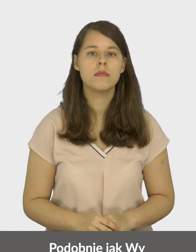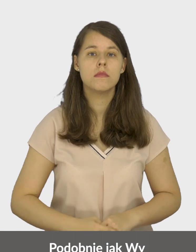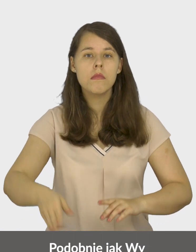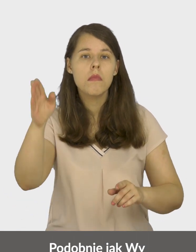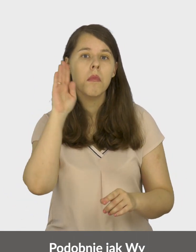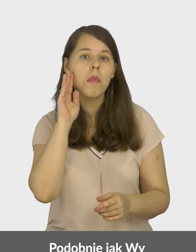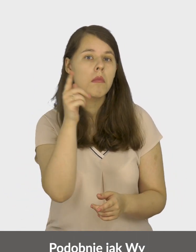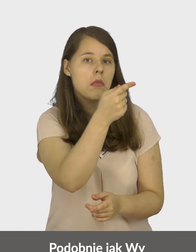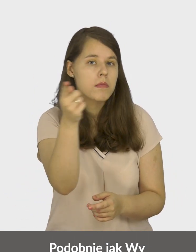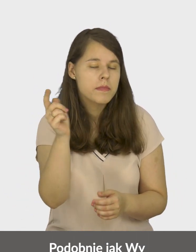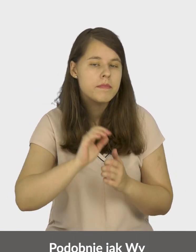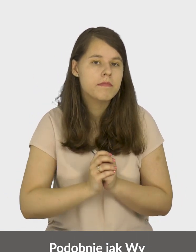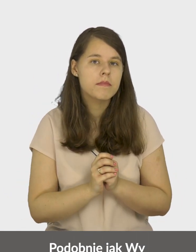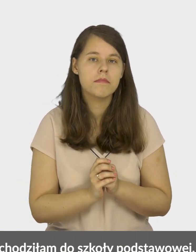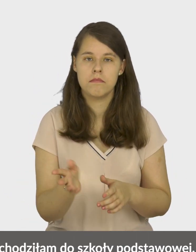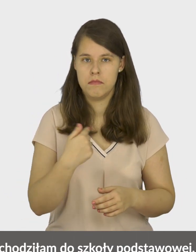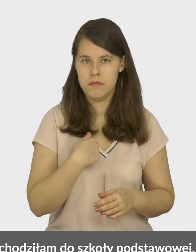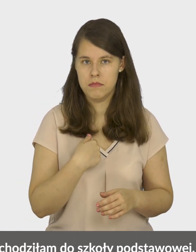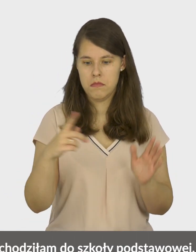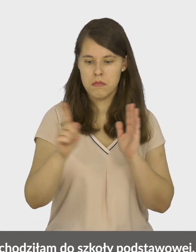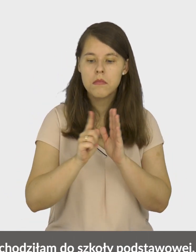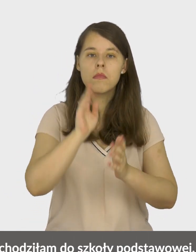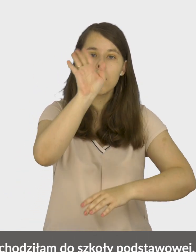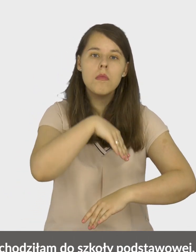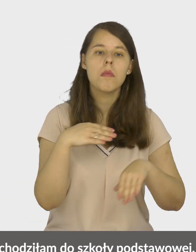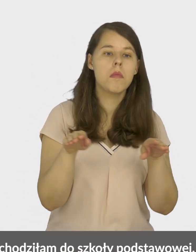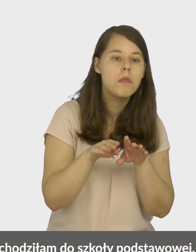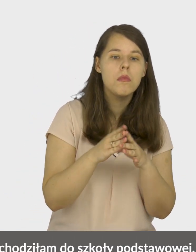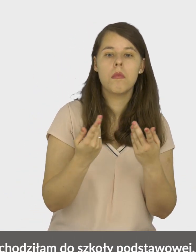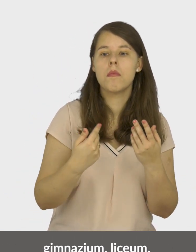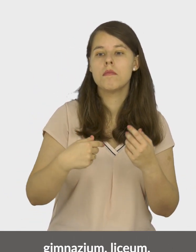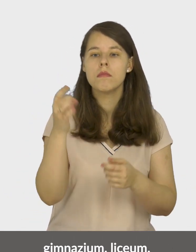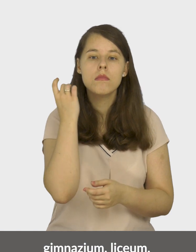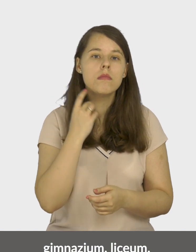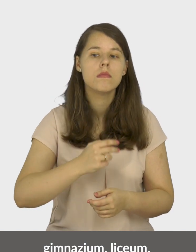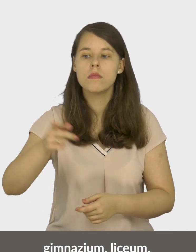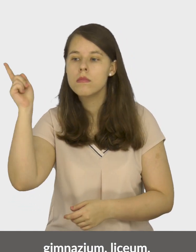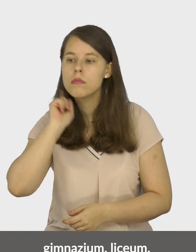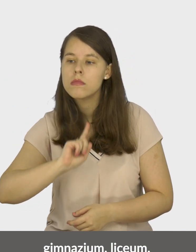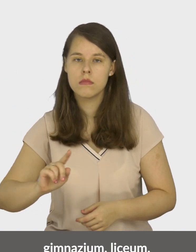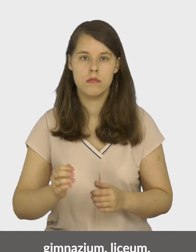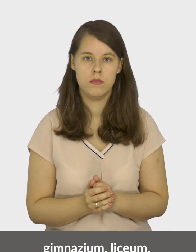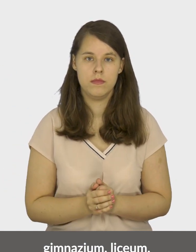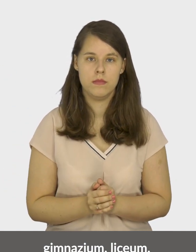Just like you I went to elementary school, middle school, high school.